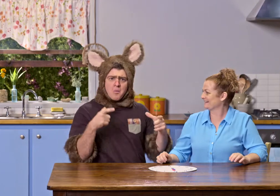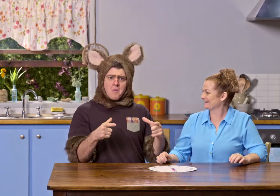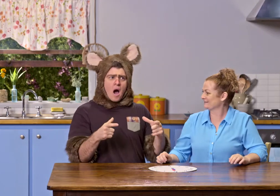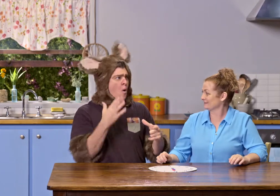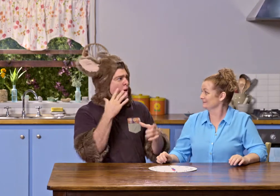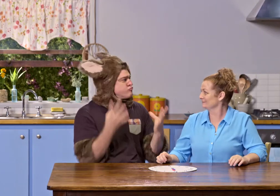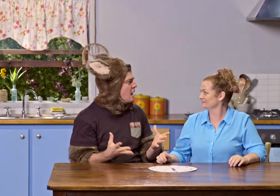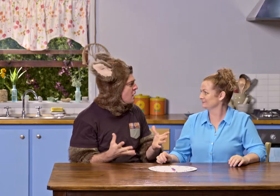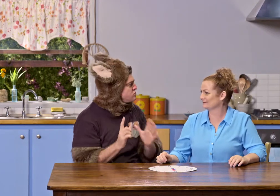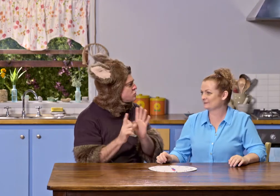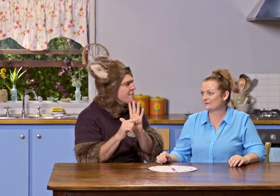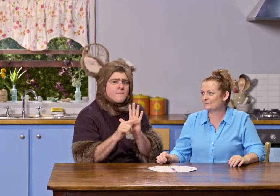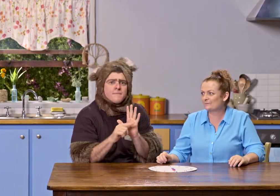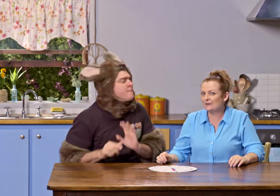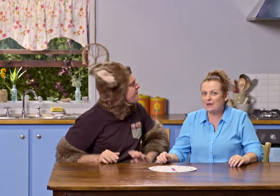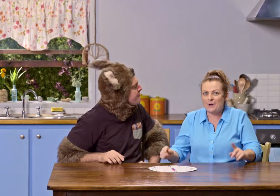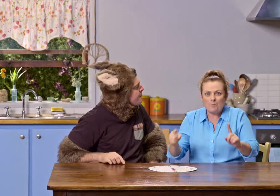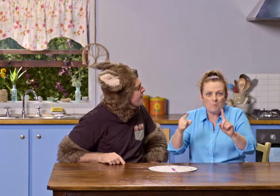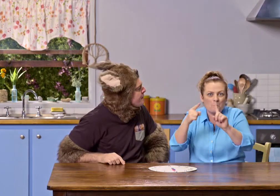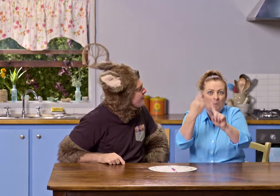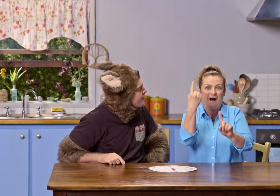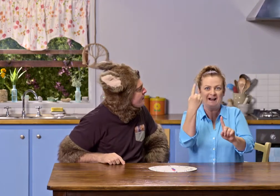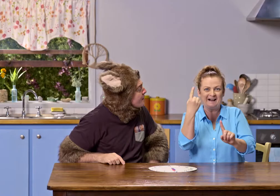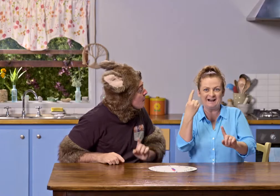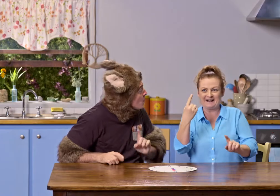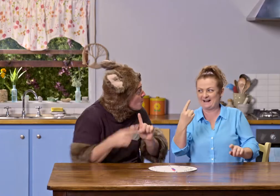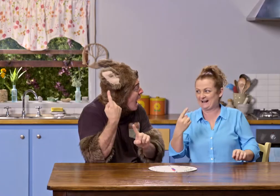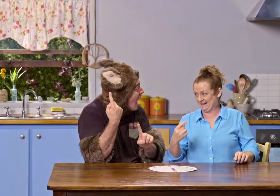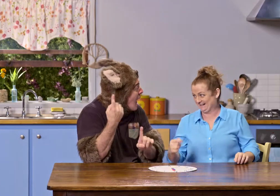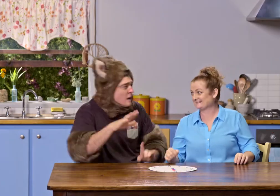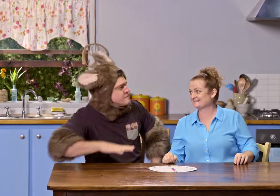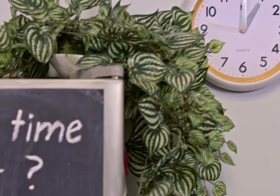Sally, when's the pie ready? What time? 1 o'clock. 1 o'clock?